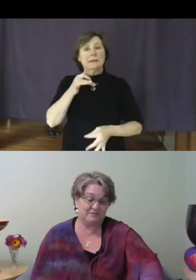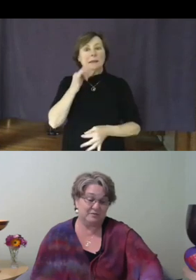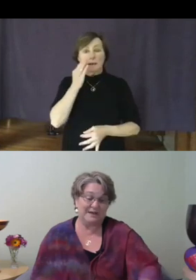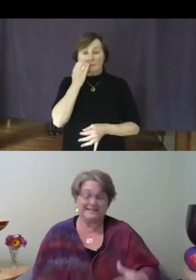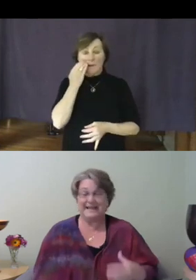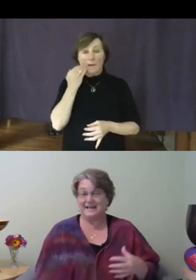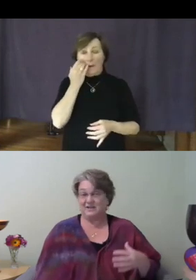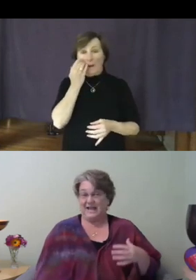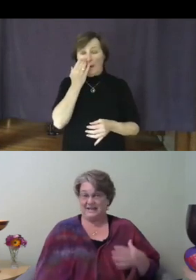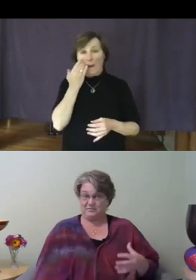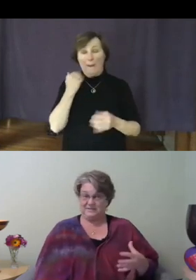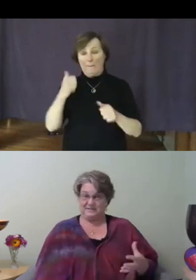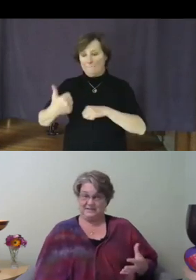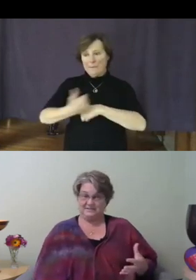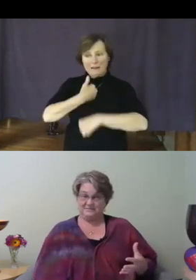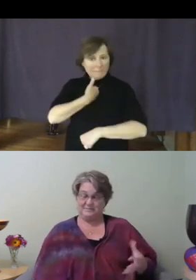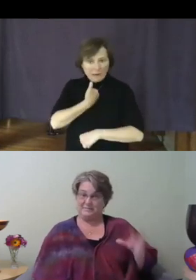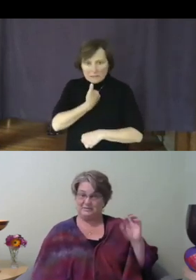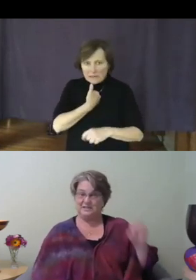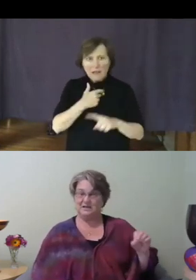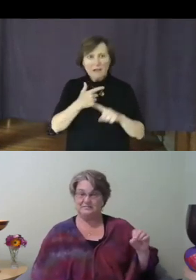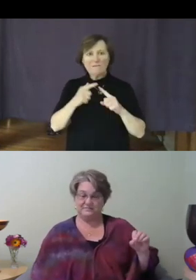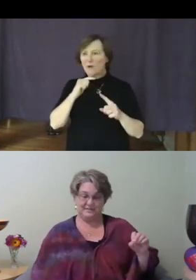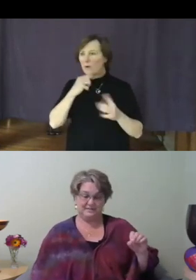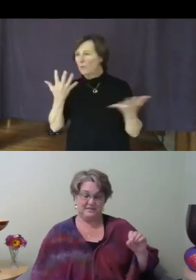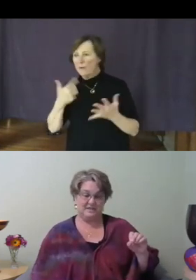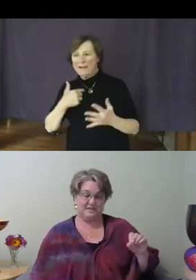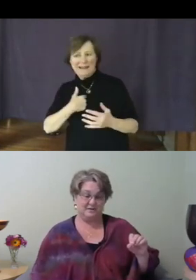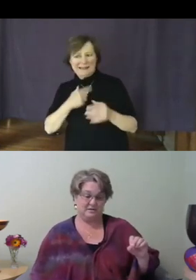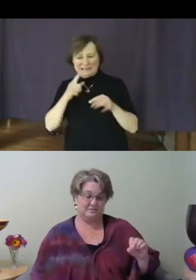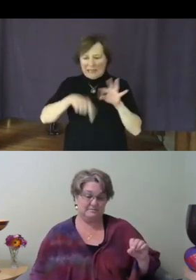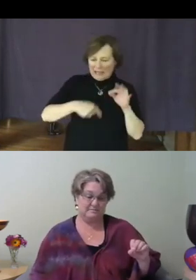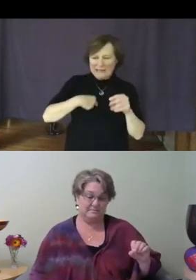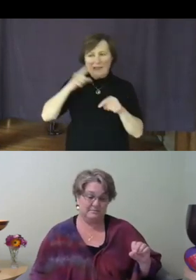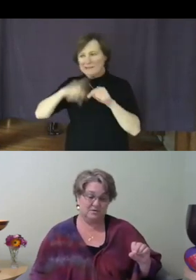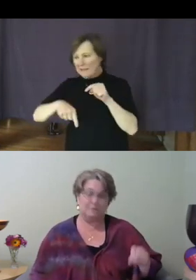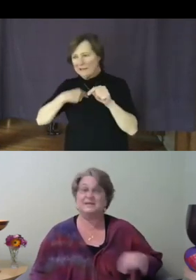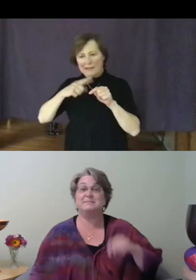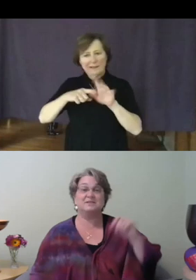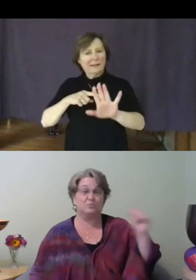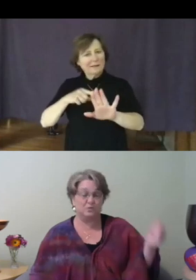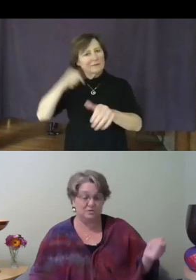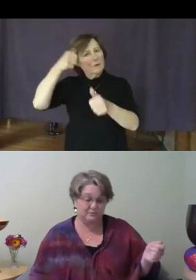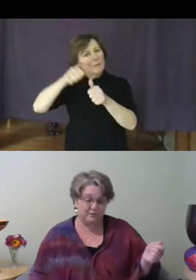my inadequacies--remember, love is the key here--or blaming the world for its